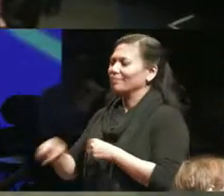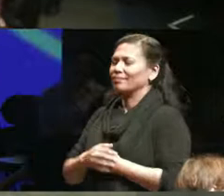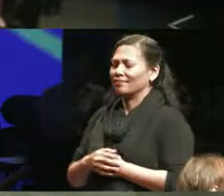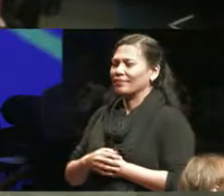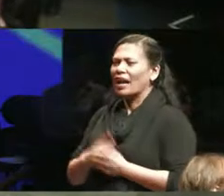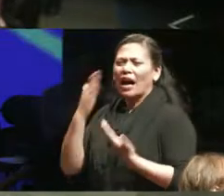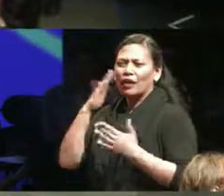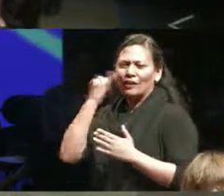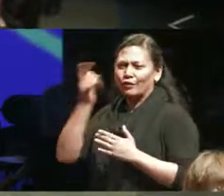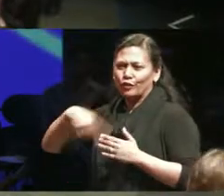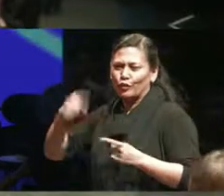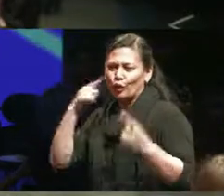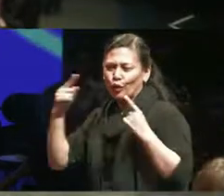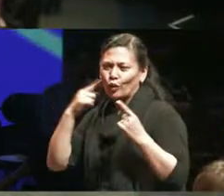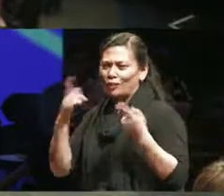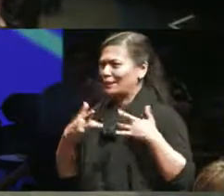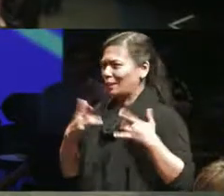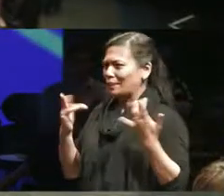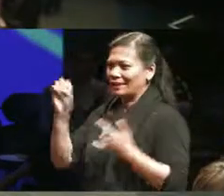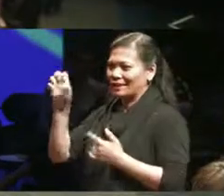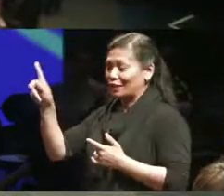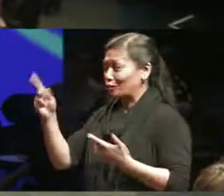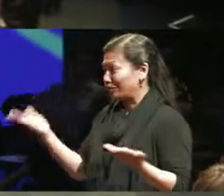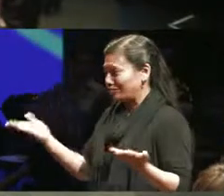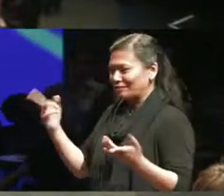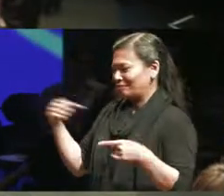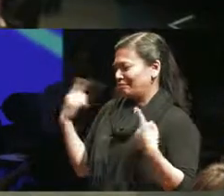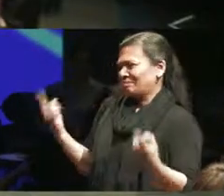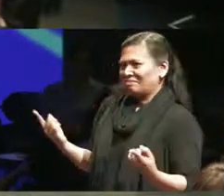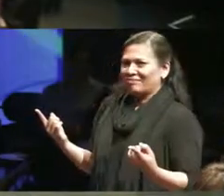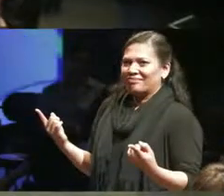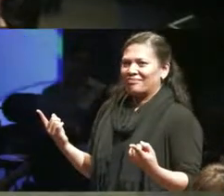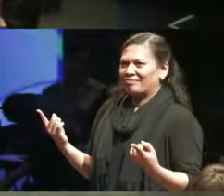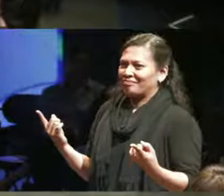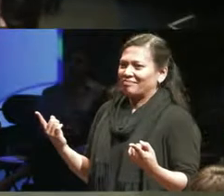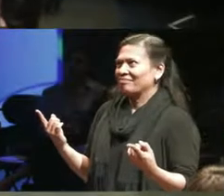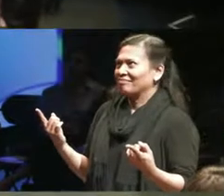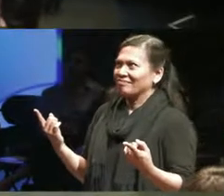I've been going on in Saskatchewan over the last little while last year last